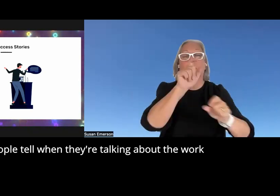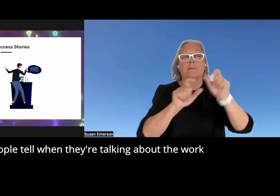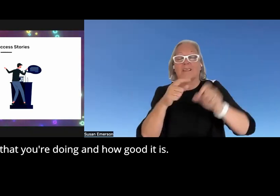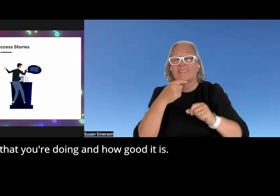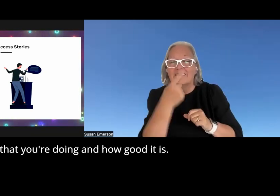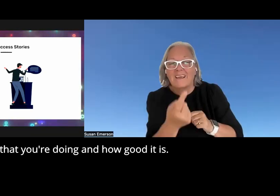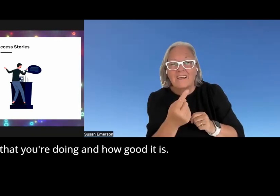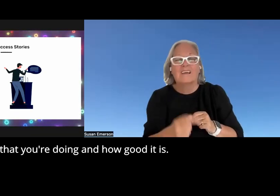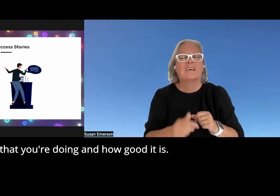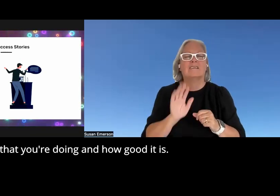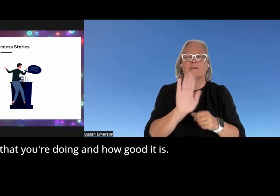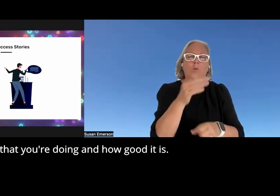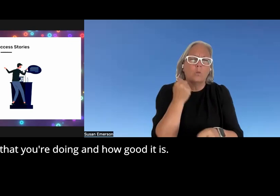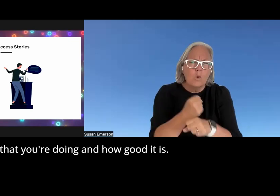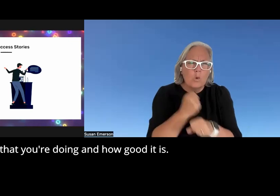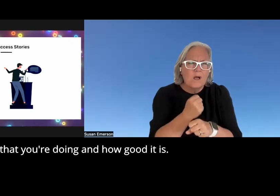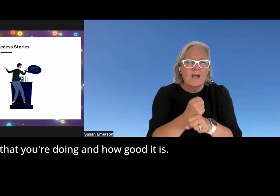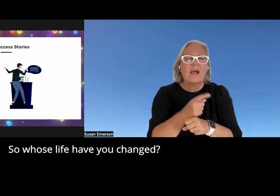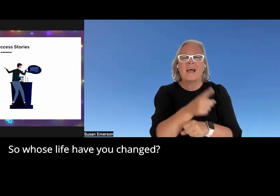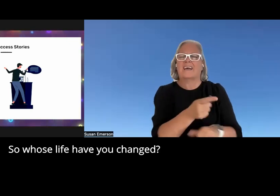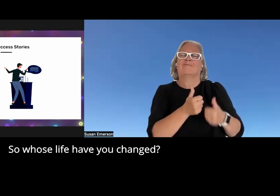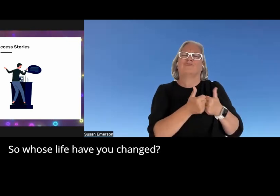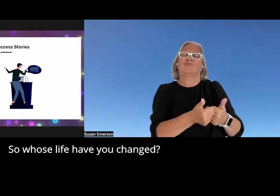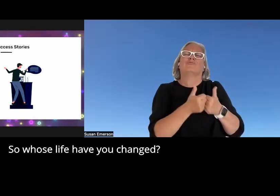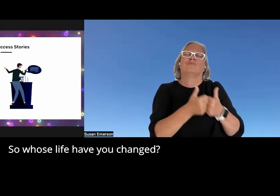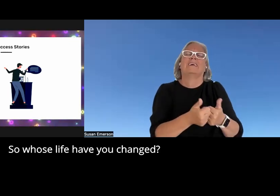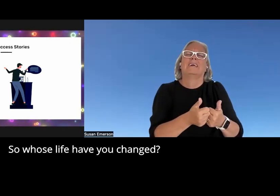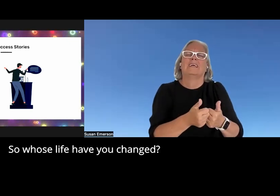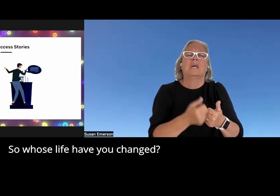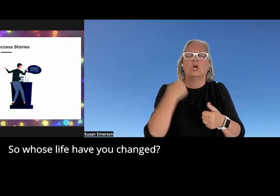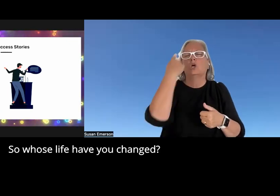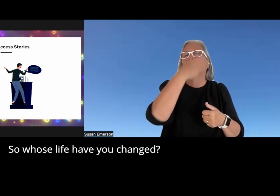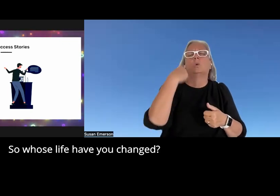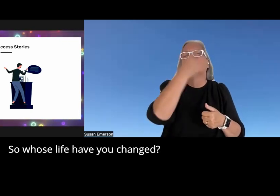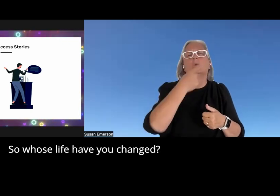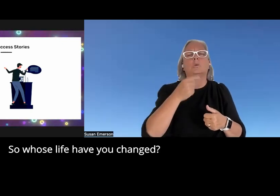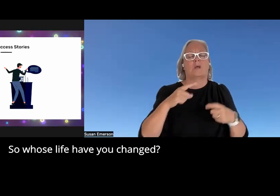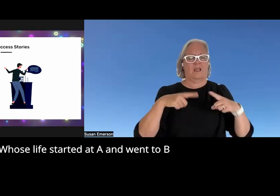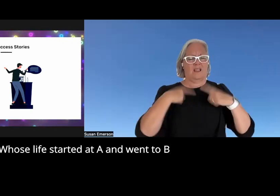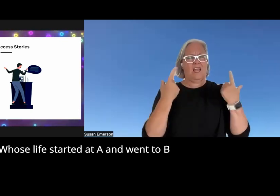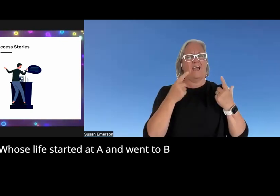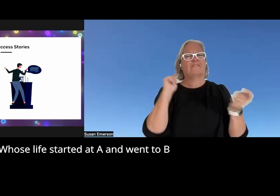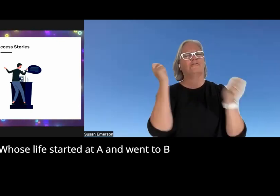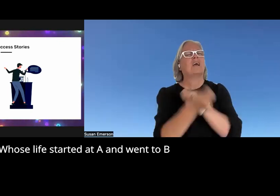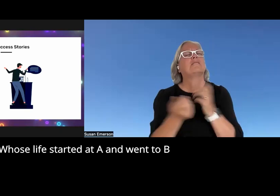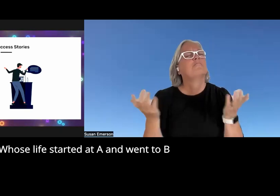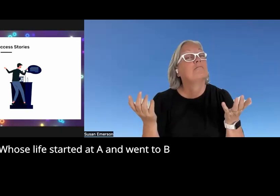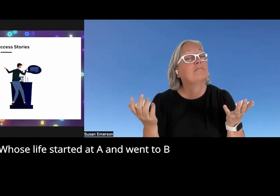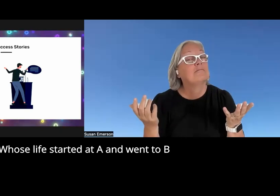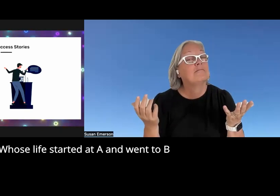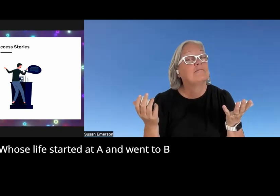work that you're doing and how good it is so who life have you changed whose life started at a and